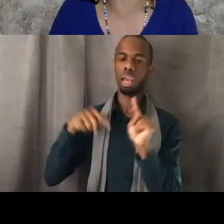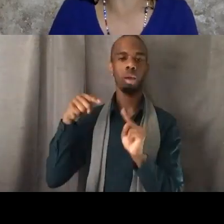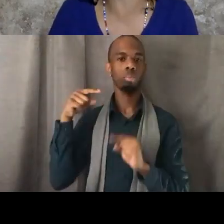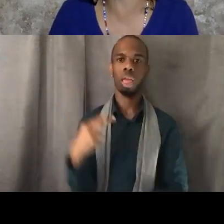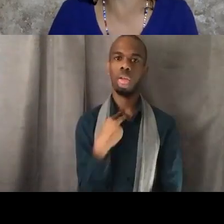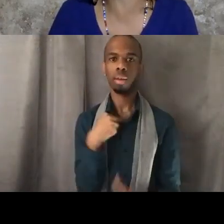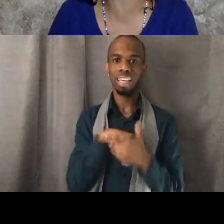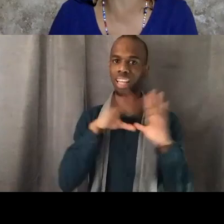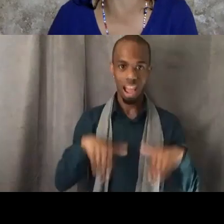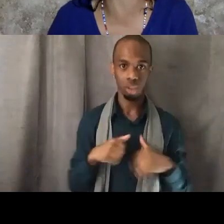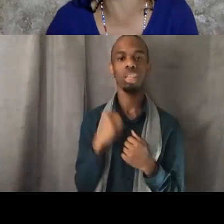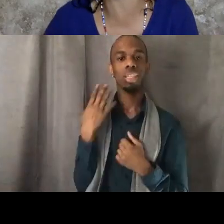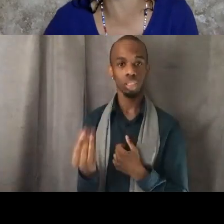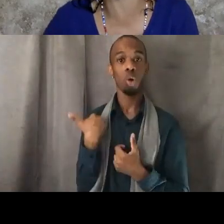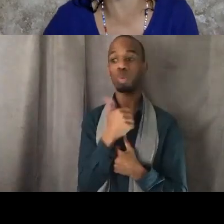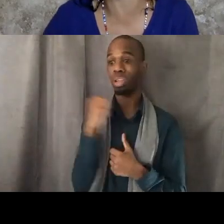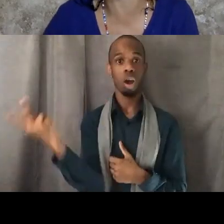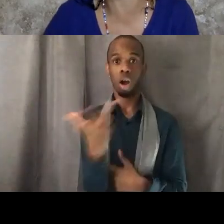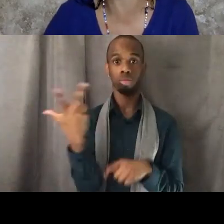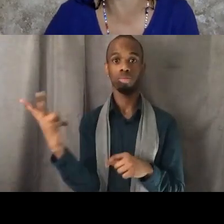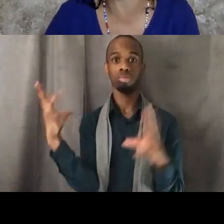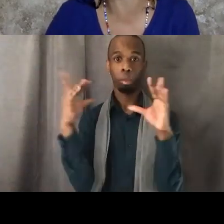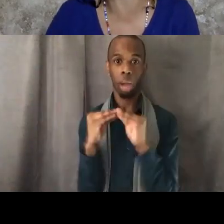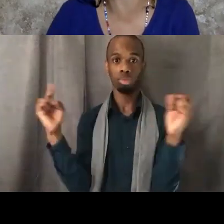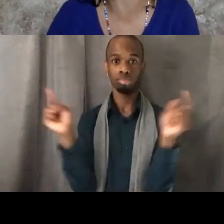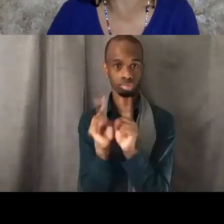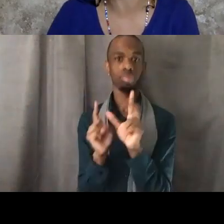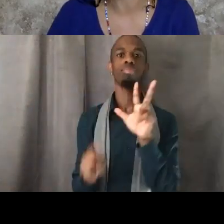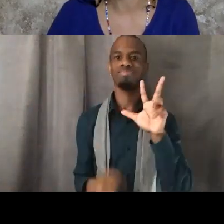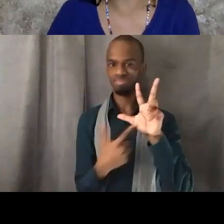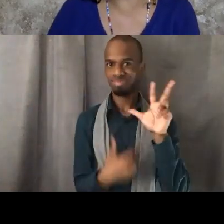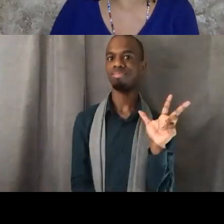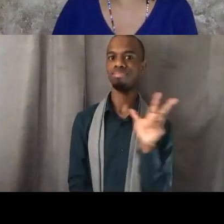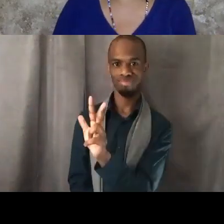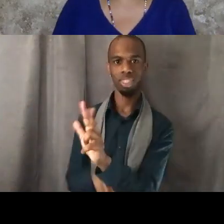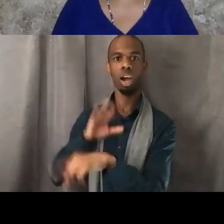And before there was a blue gate around Leimert Park that was the gathering place for Black people.